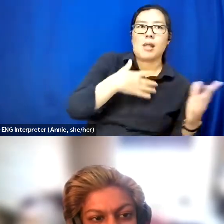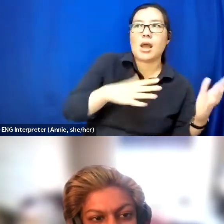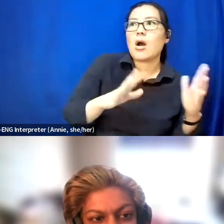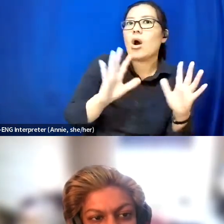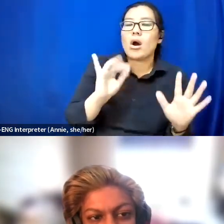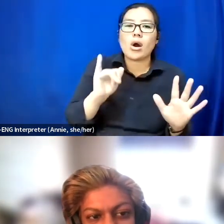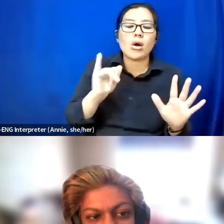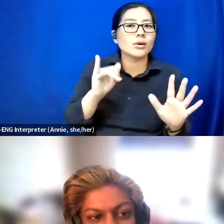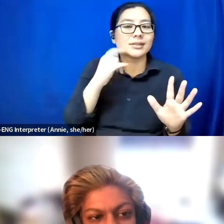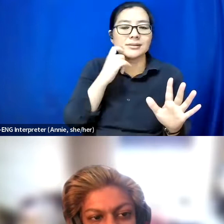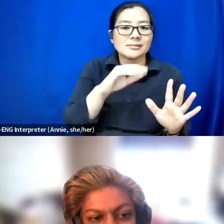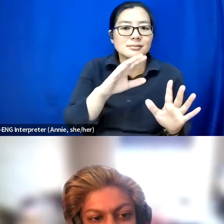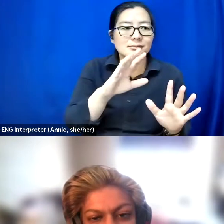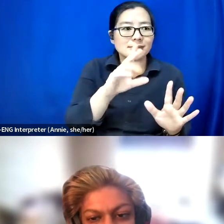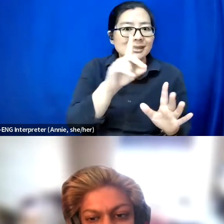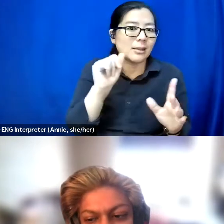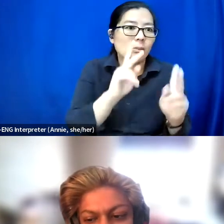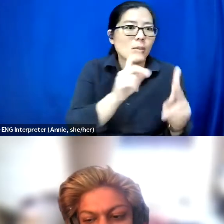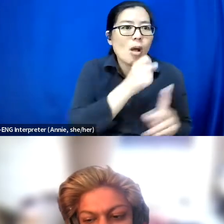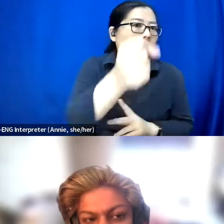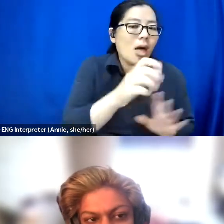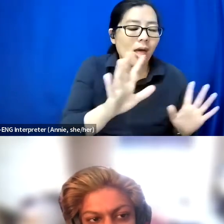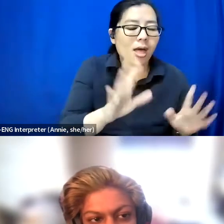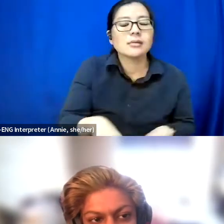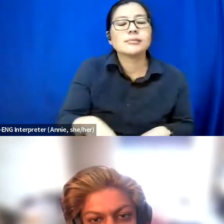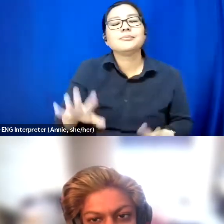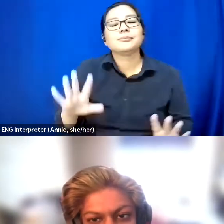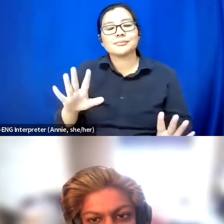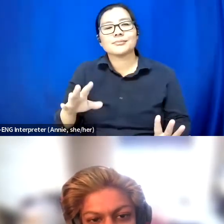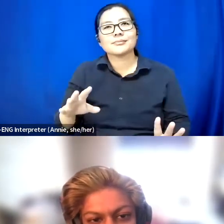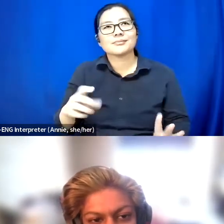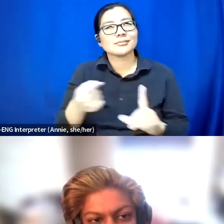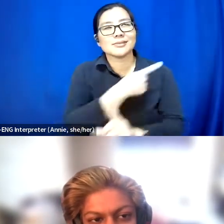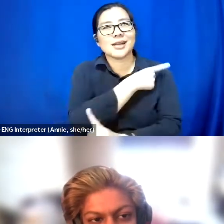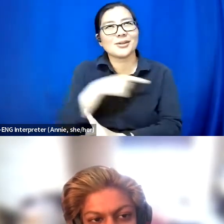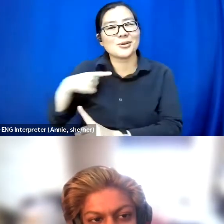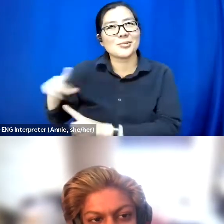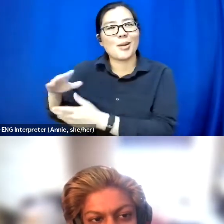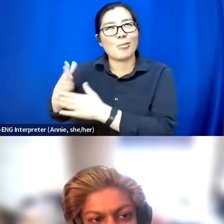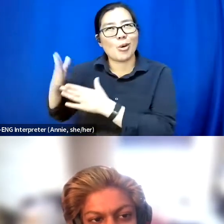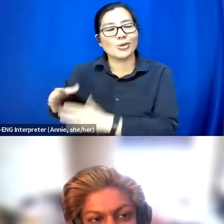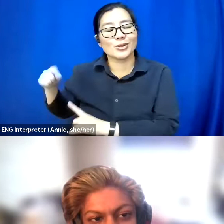But I was saying we should get like if you put me on a track with some wheelchair users